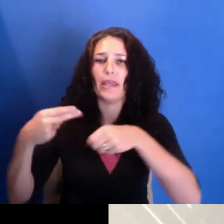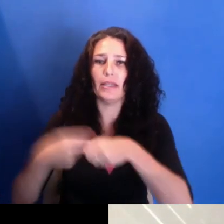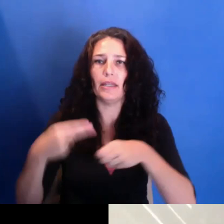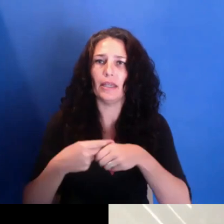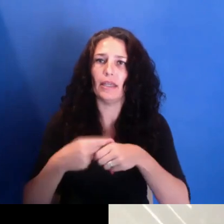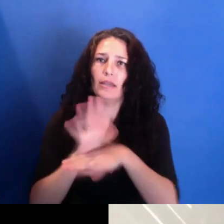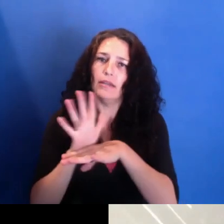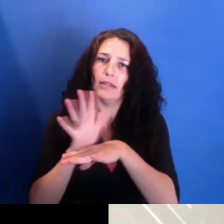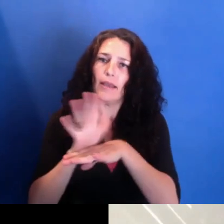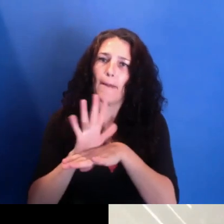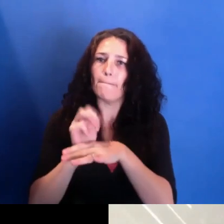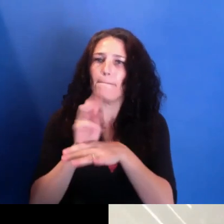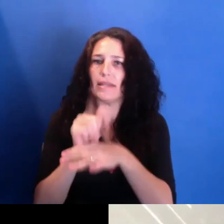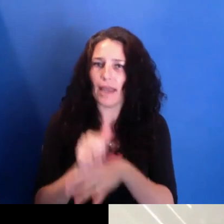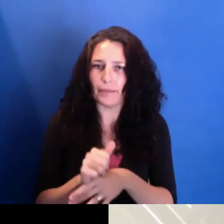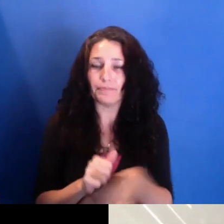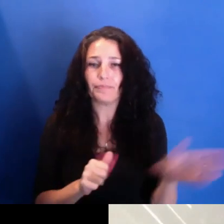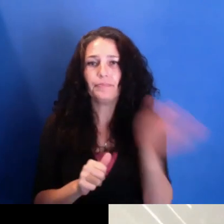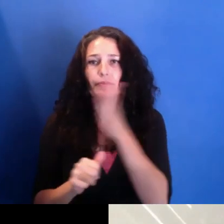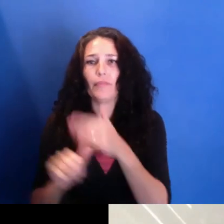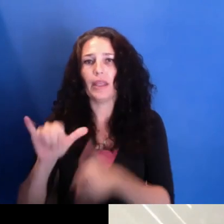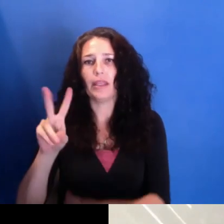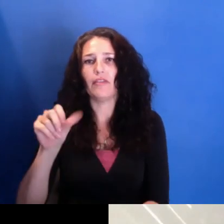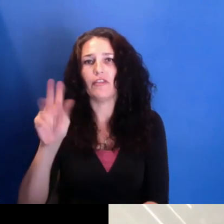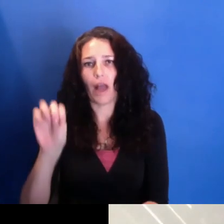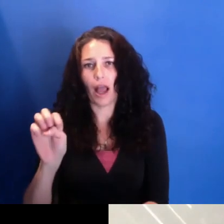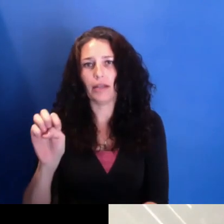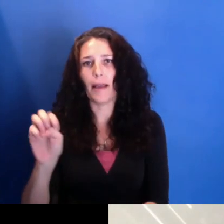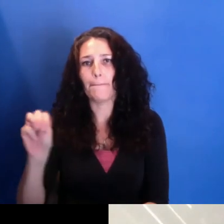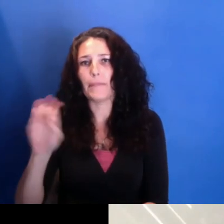Yvonne Michelle Shirley is a narrative and documentary filmmaker.